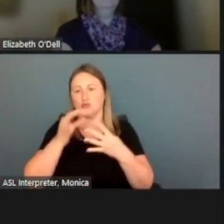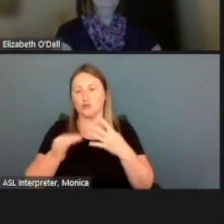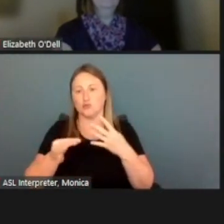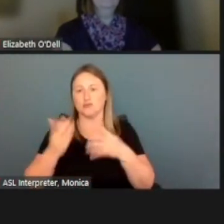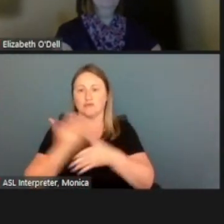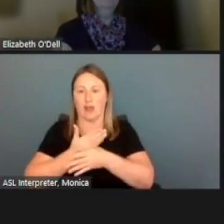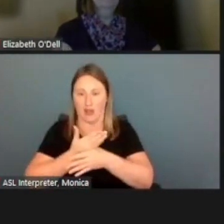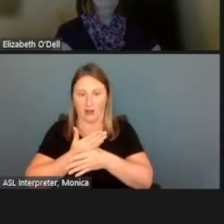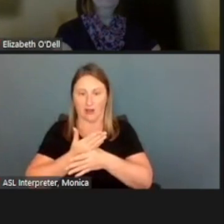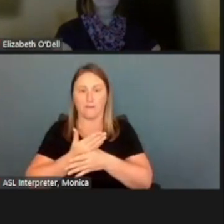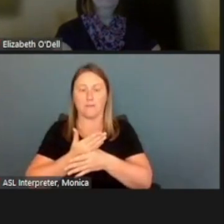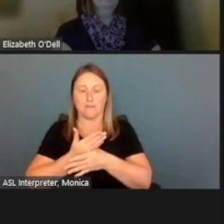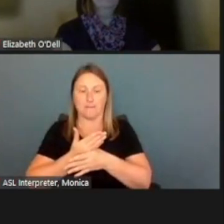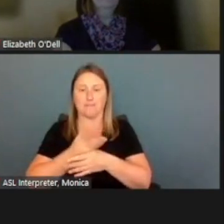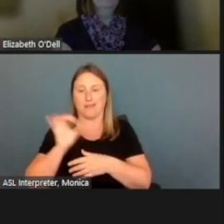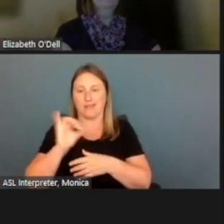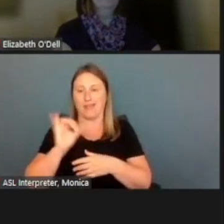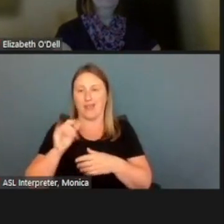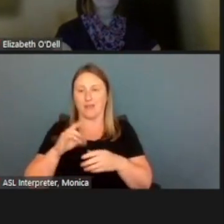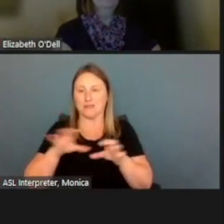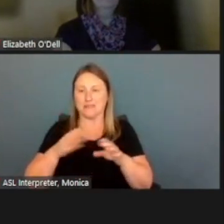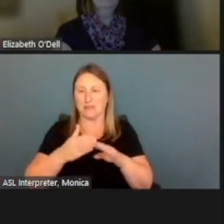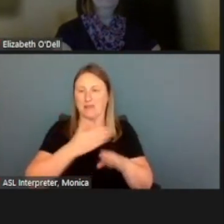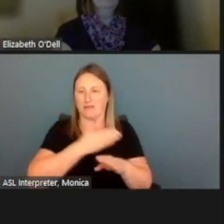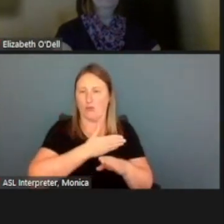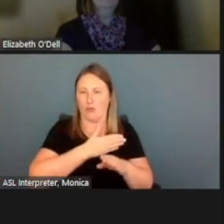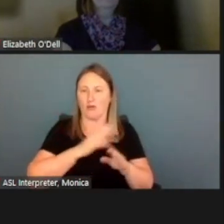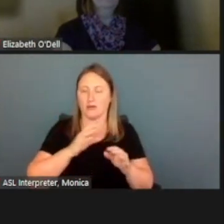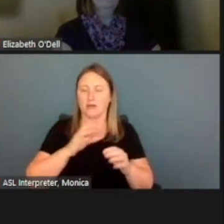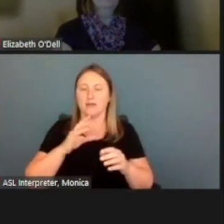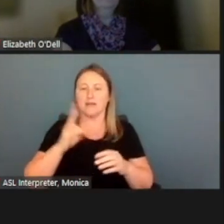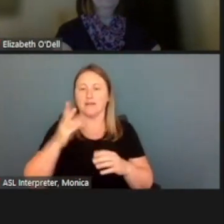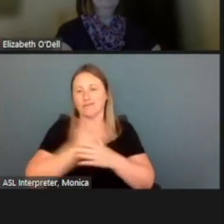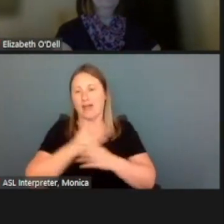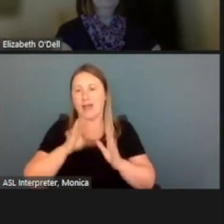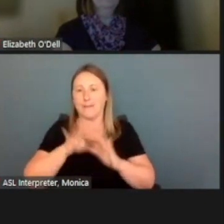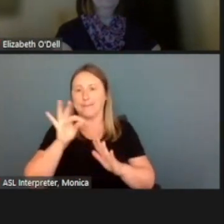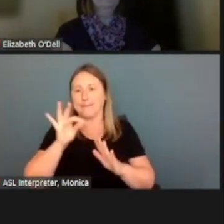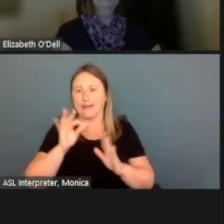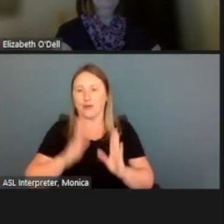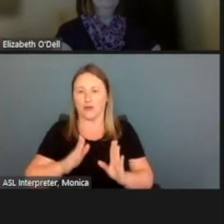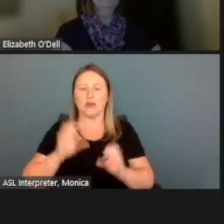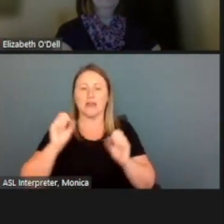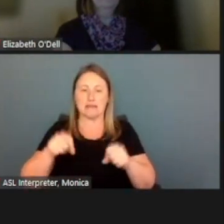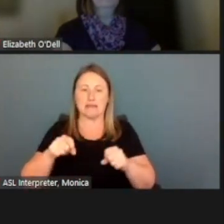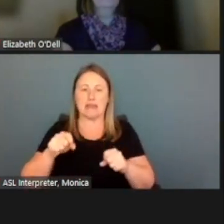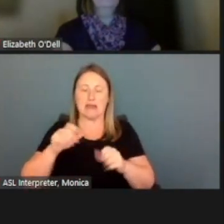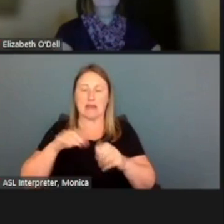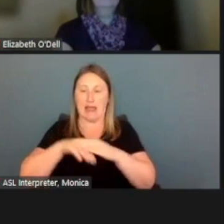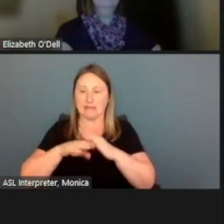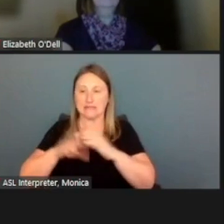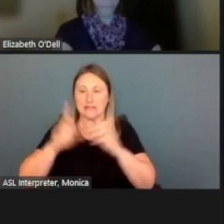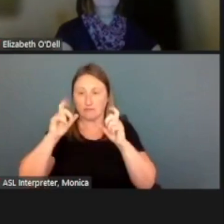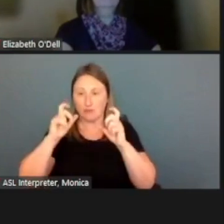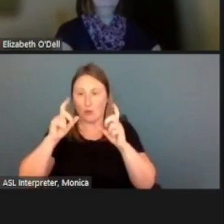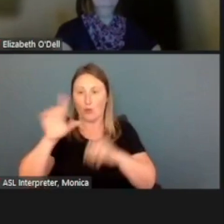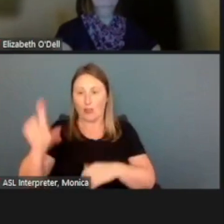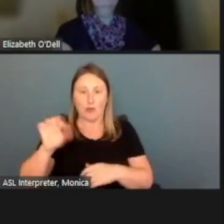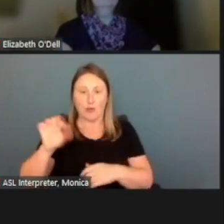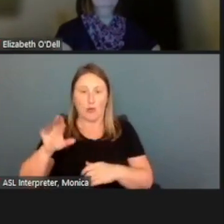like we did on that file picker with the desktop, but they can also access the photo library or just take a photo.